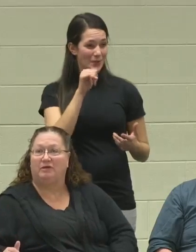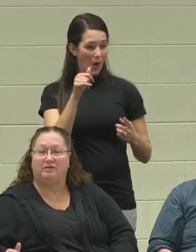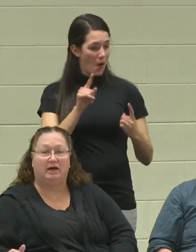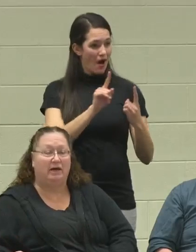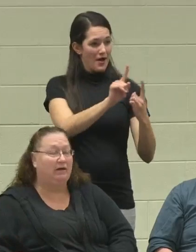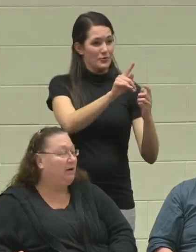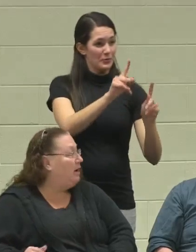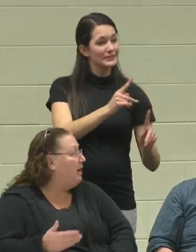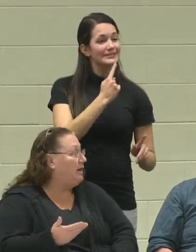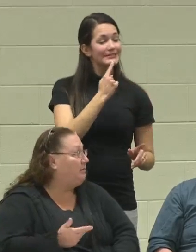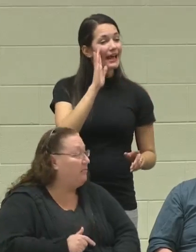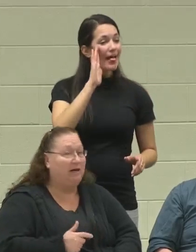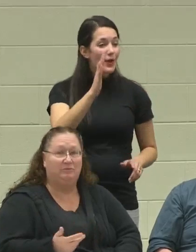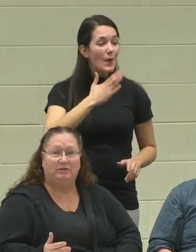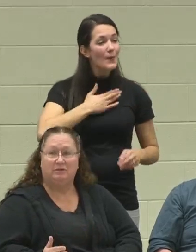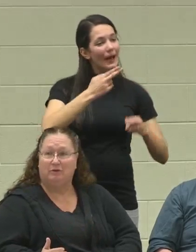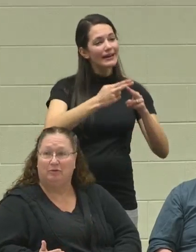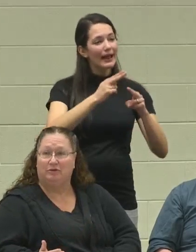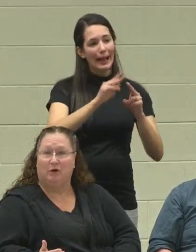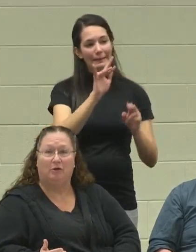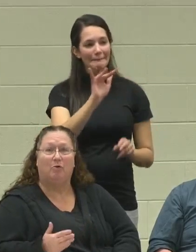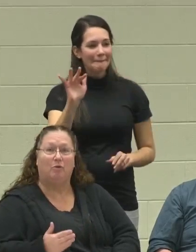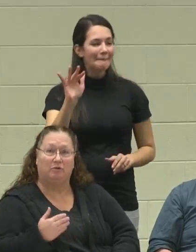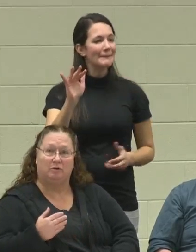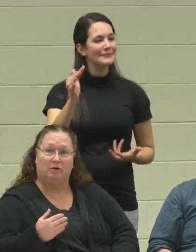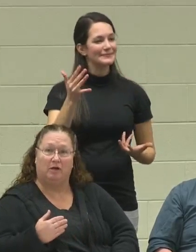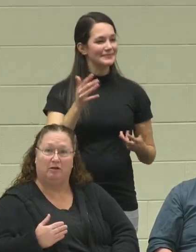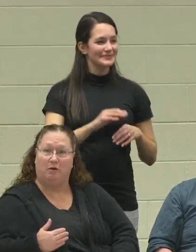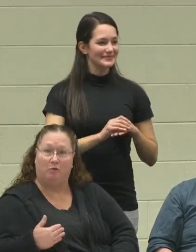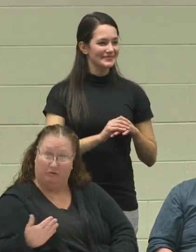and say, "Hi, my name's So-and-so." They won't